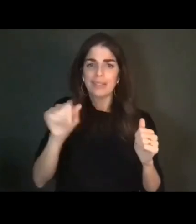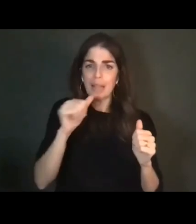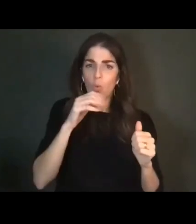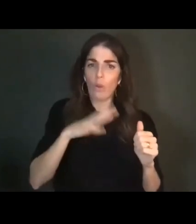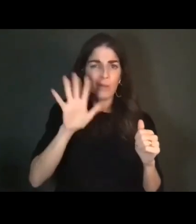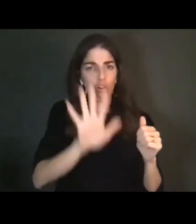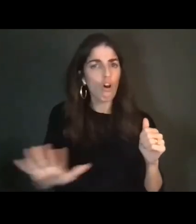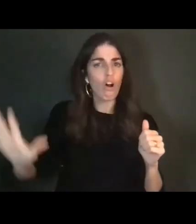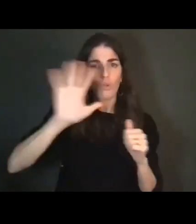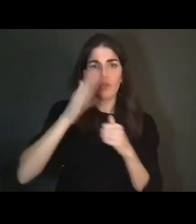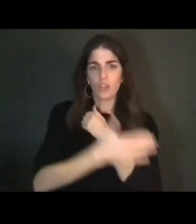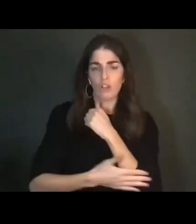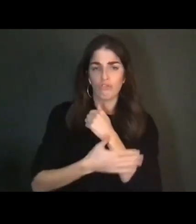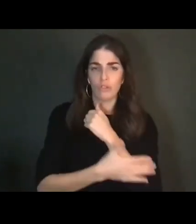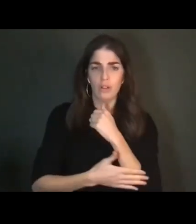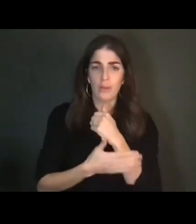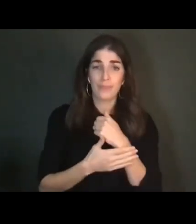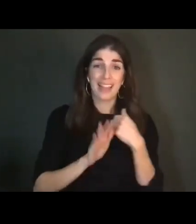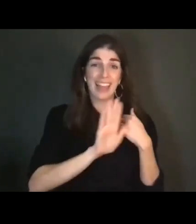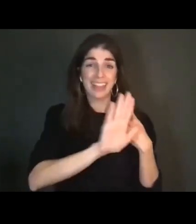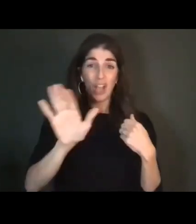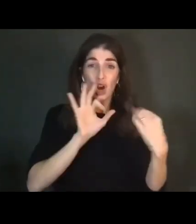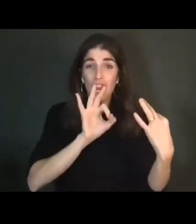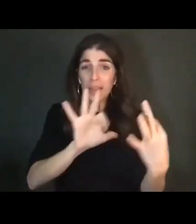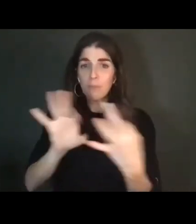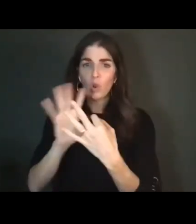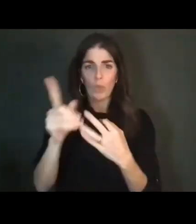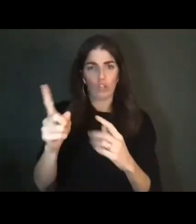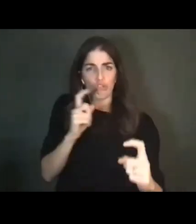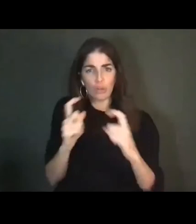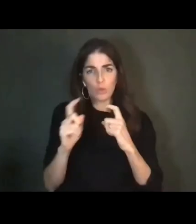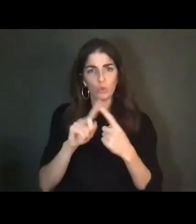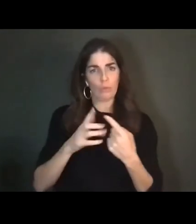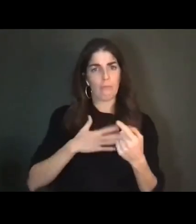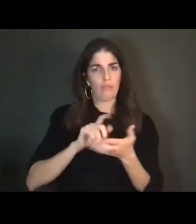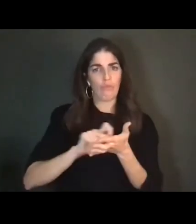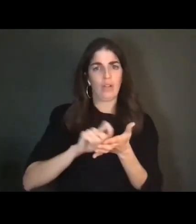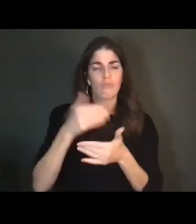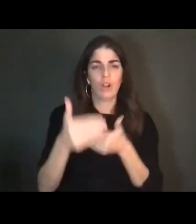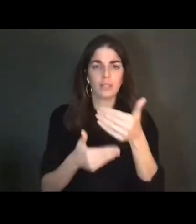become an important contribution to the ongoing writing process. Though I am the script writer